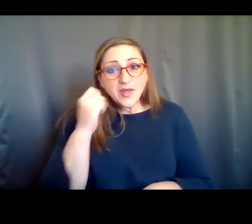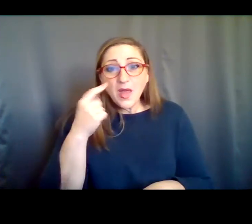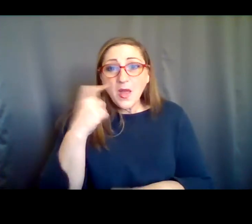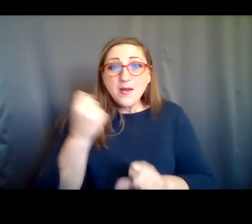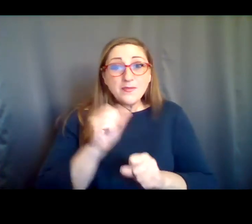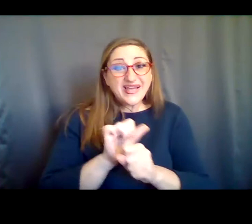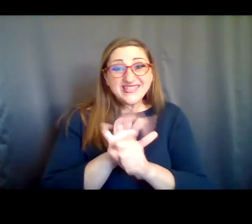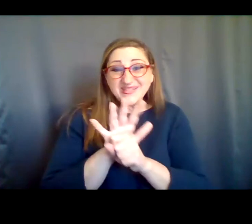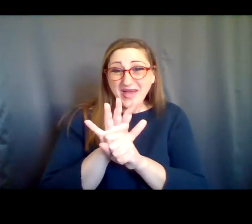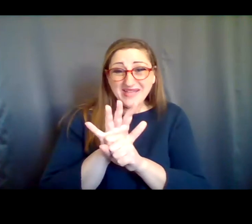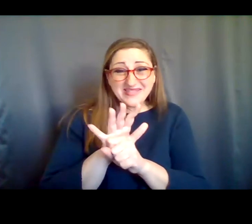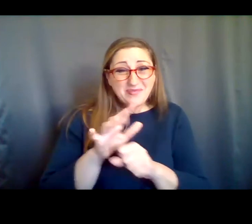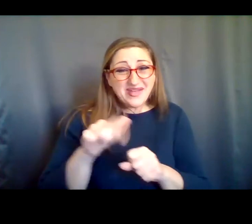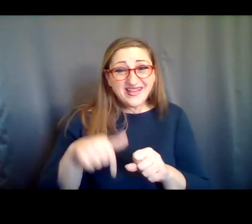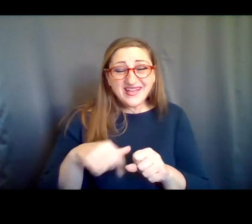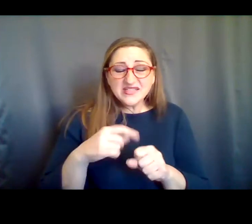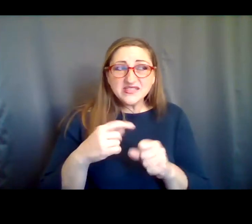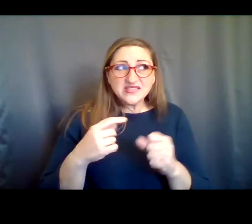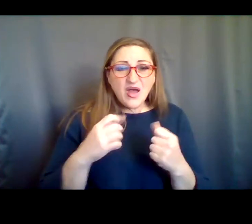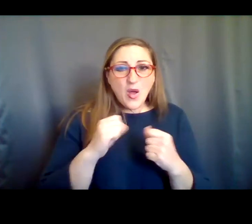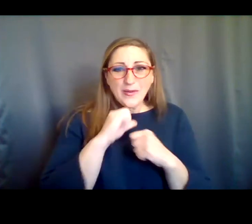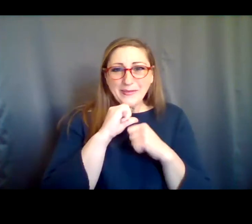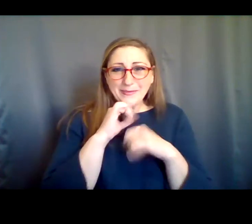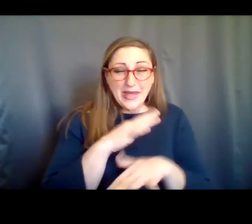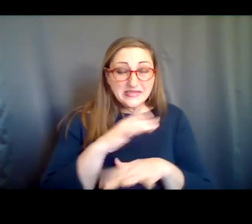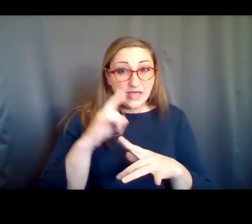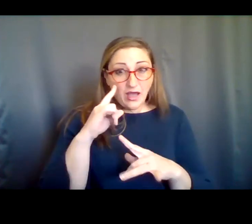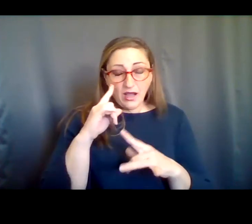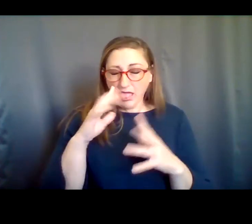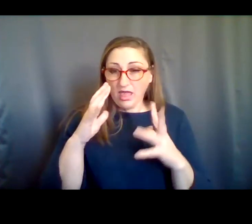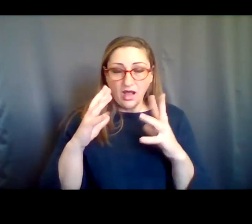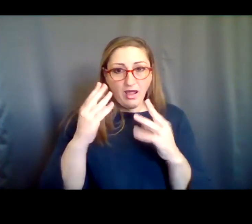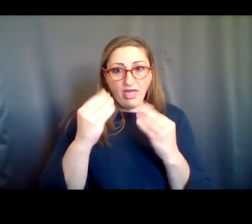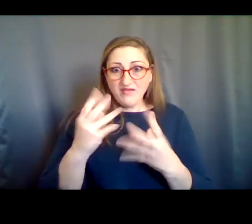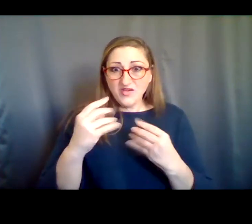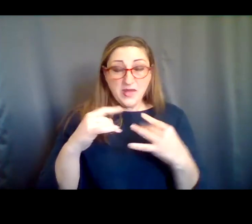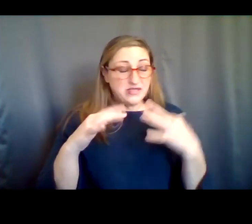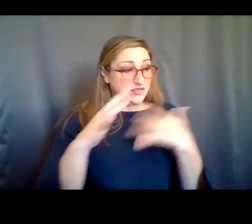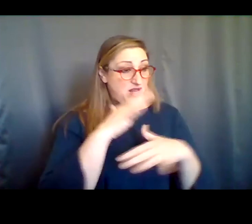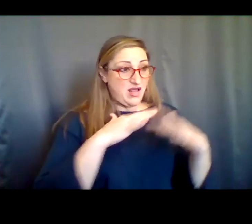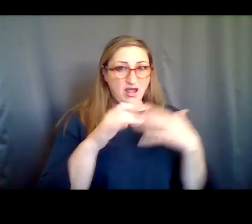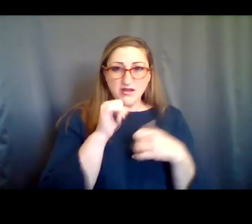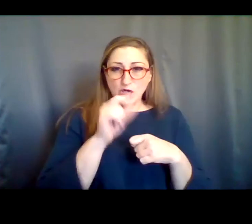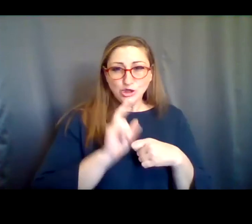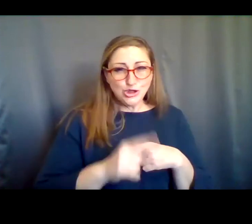so messy and uncertain, it has been important to us to offer consistency